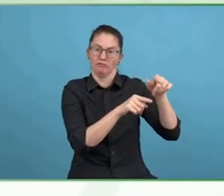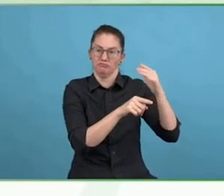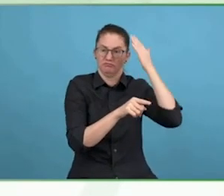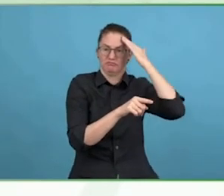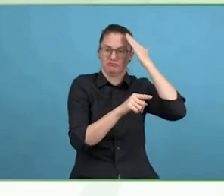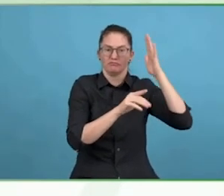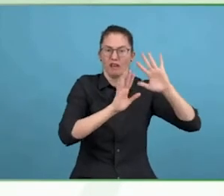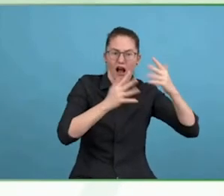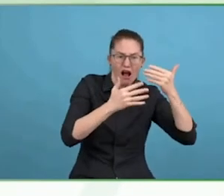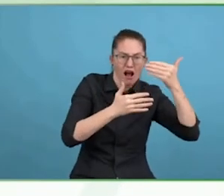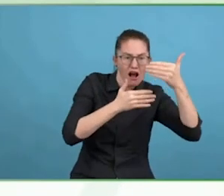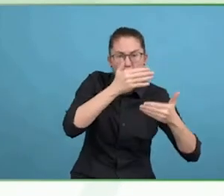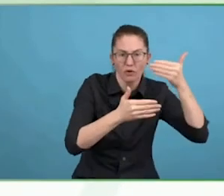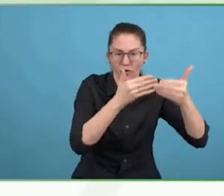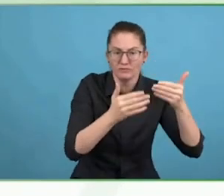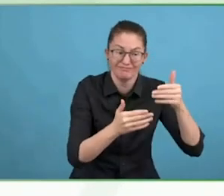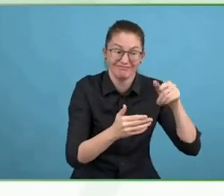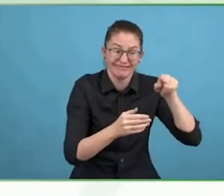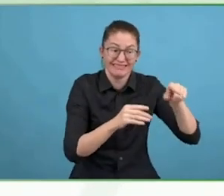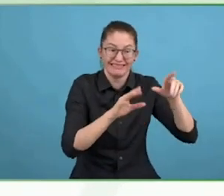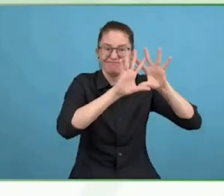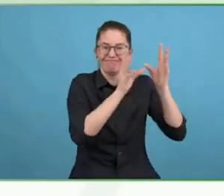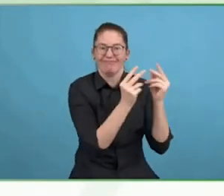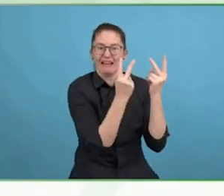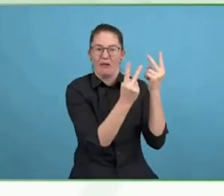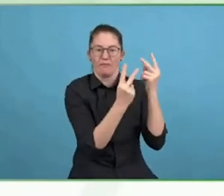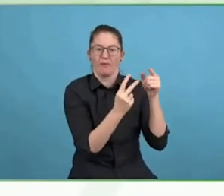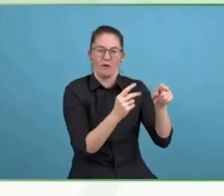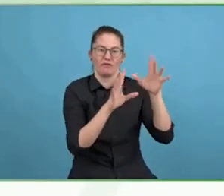did that day, so it is like a prompt for everybody to say, okay,